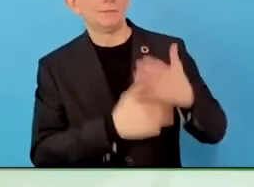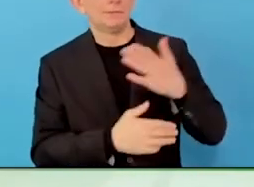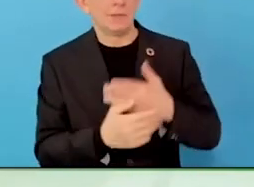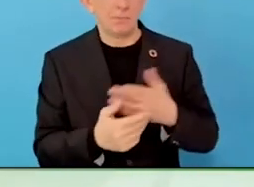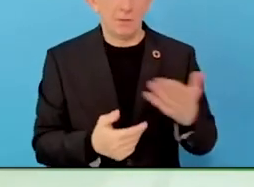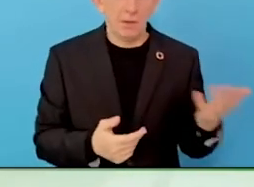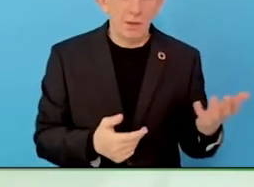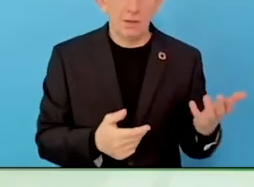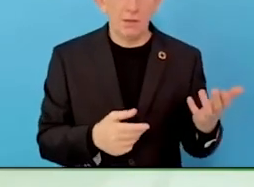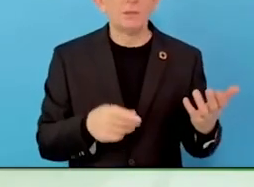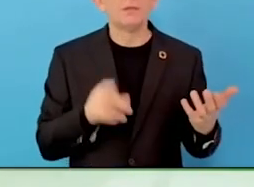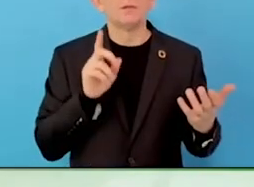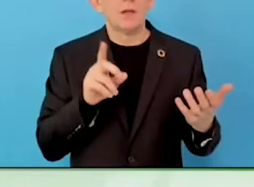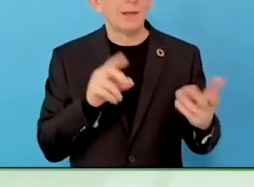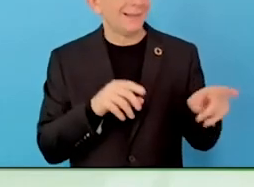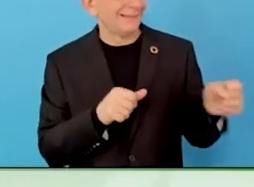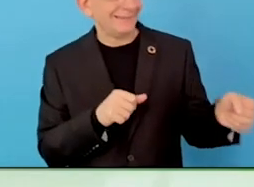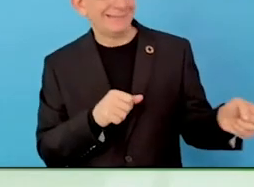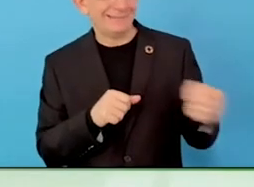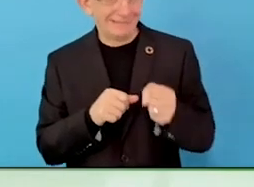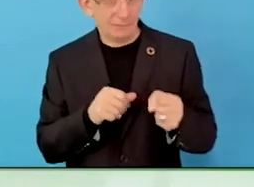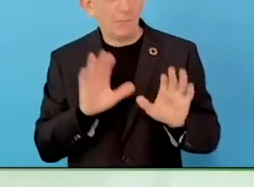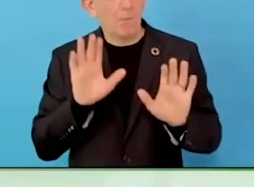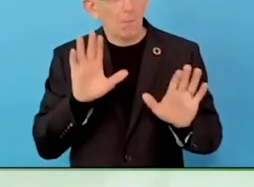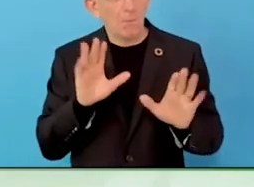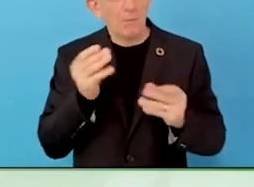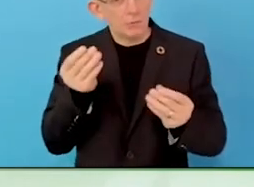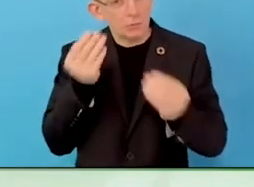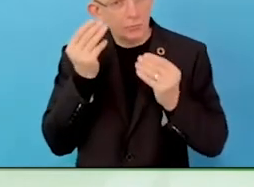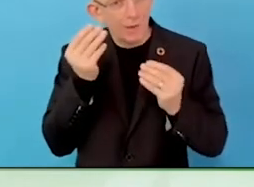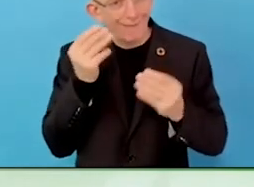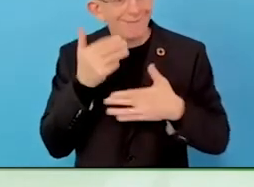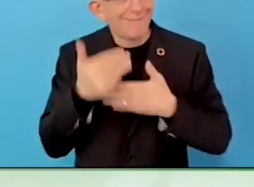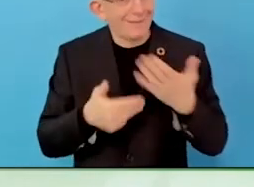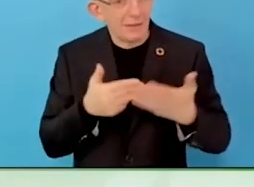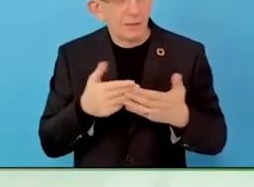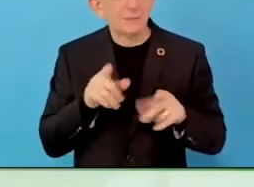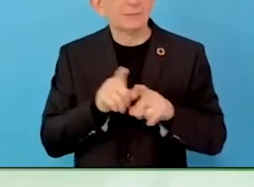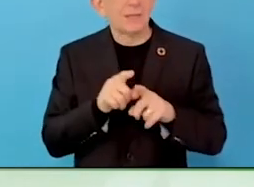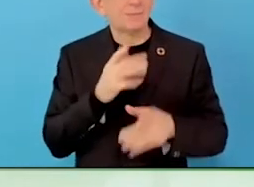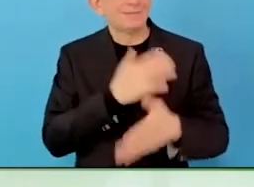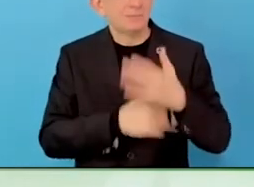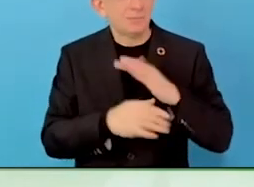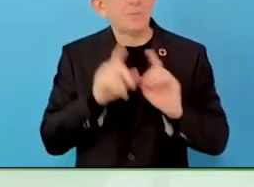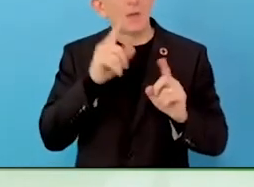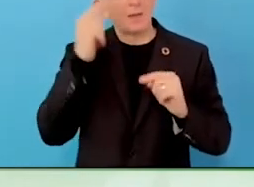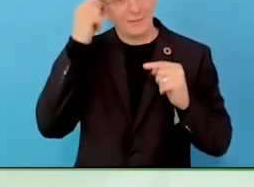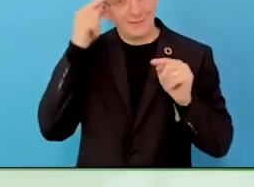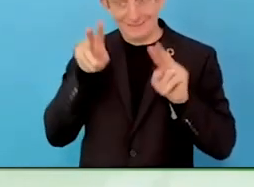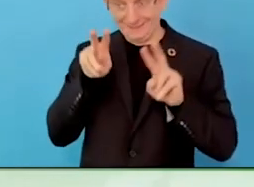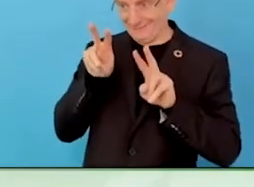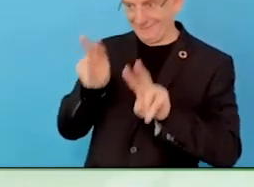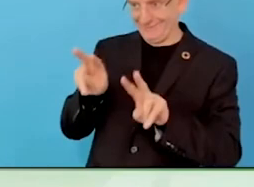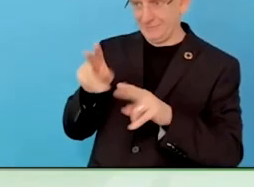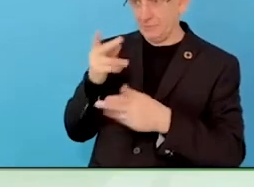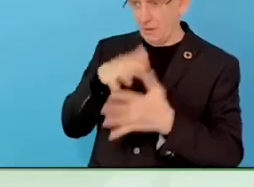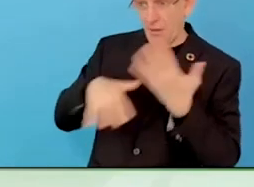Have an inclusive culture. After that, it does not matter what an applicant is, they can use